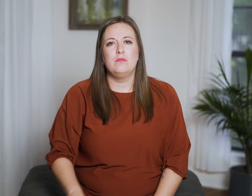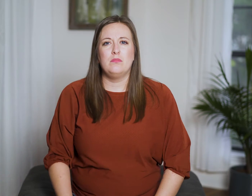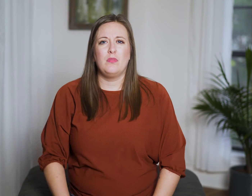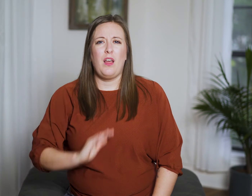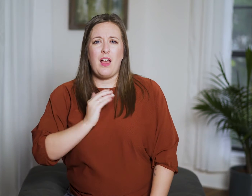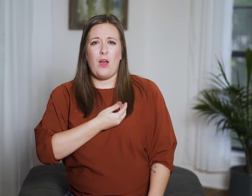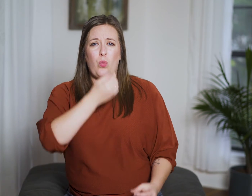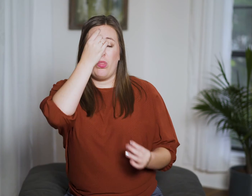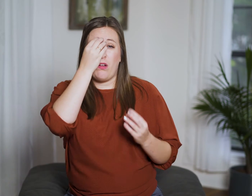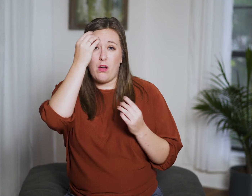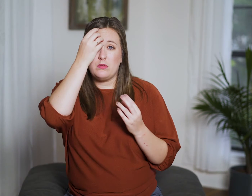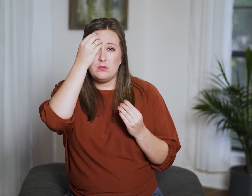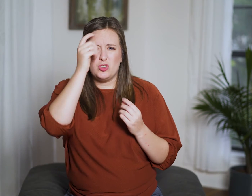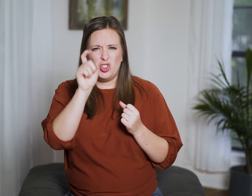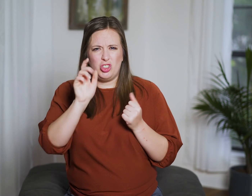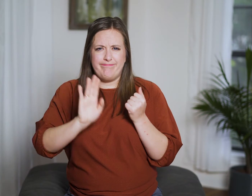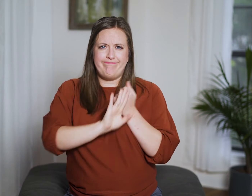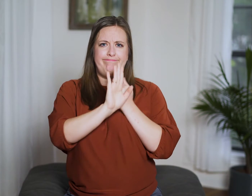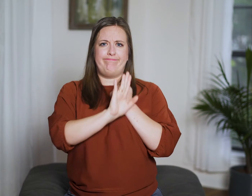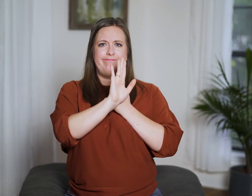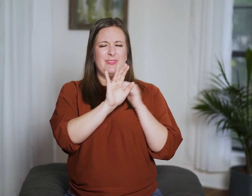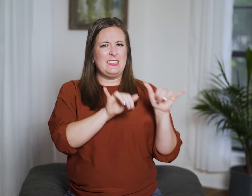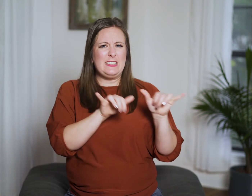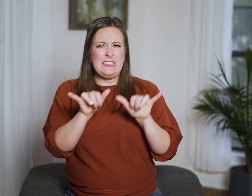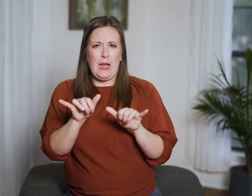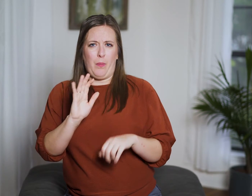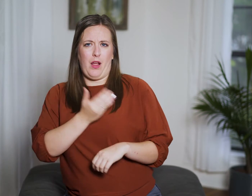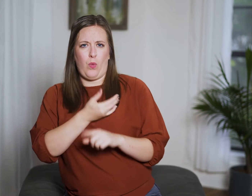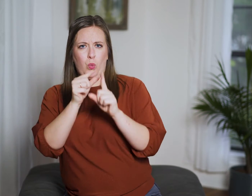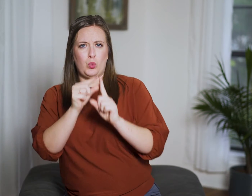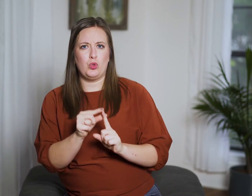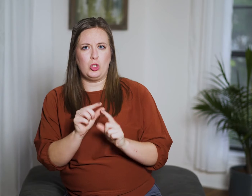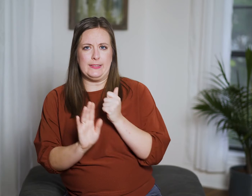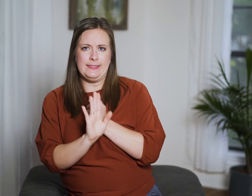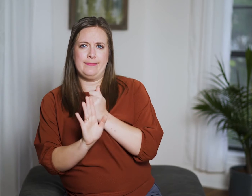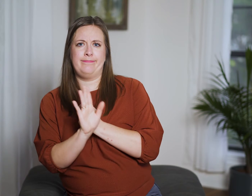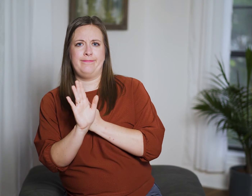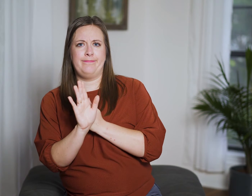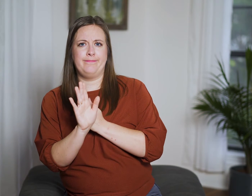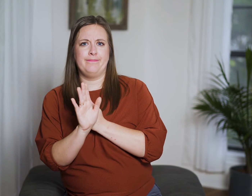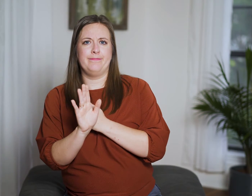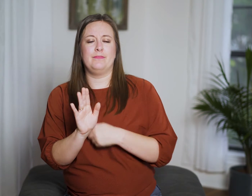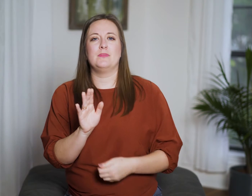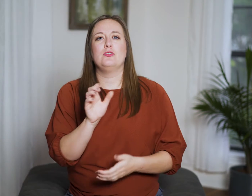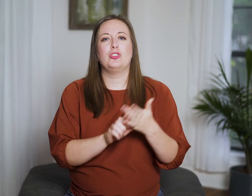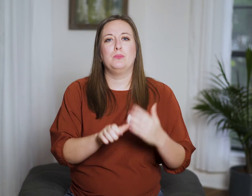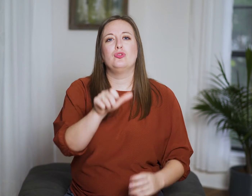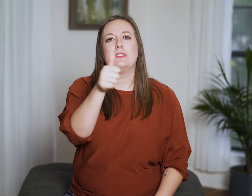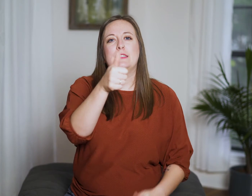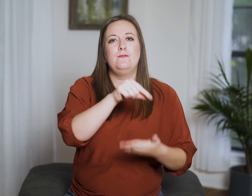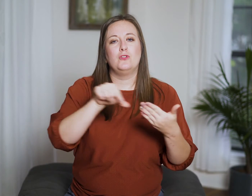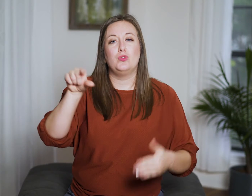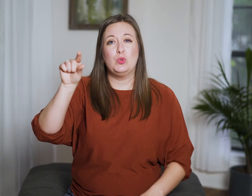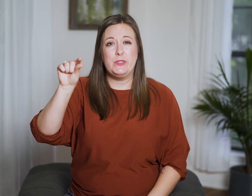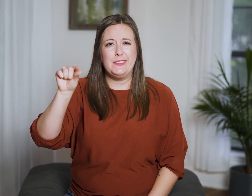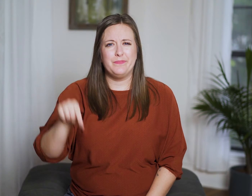we should guard our thoughts as much as our words (10:20),